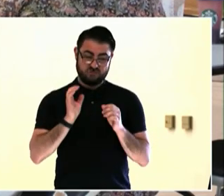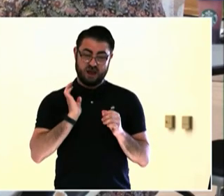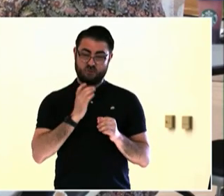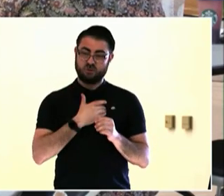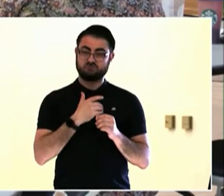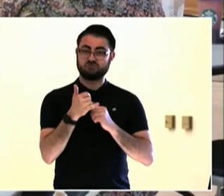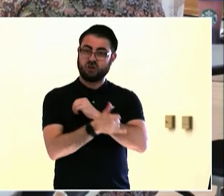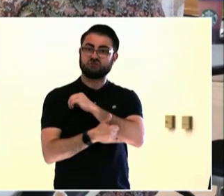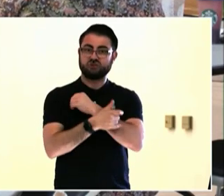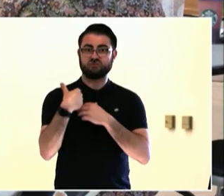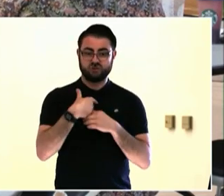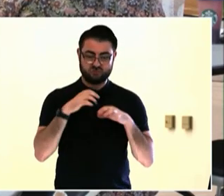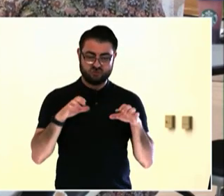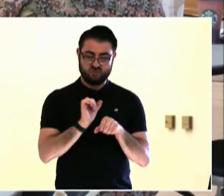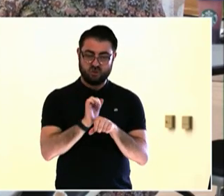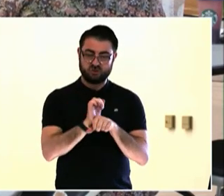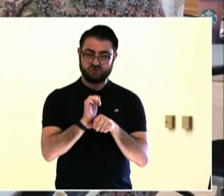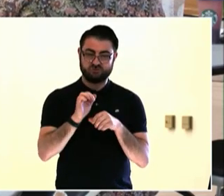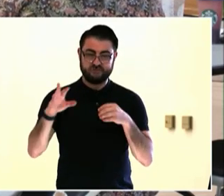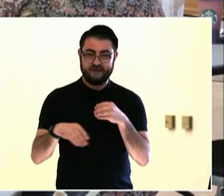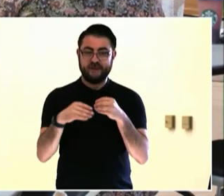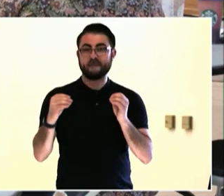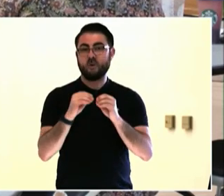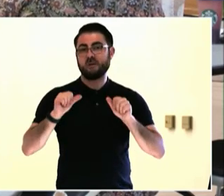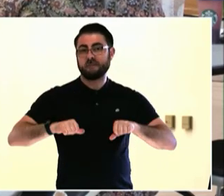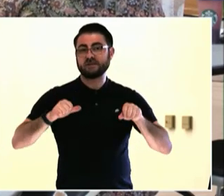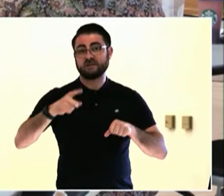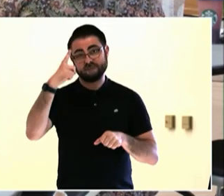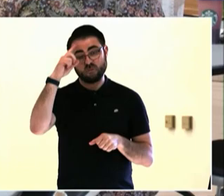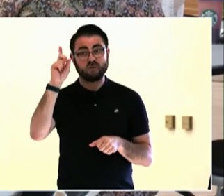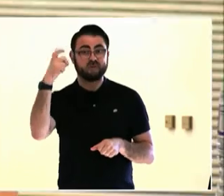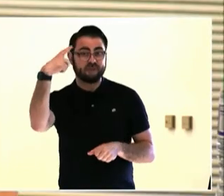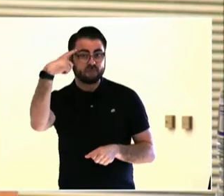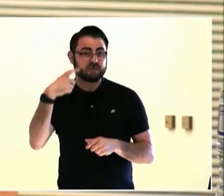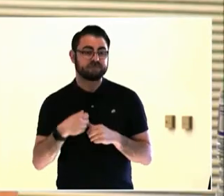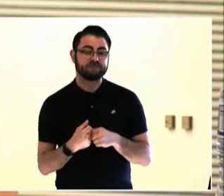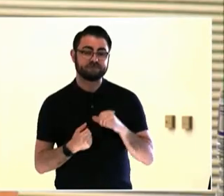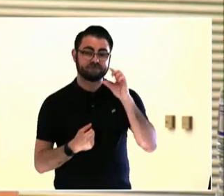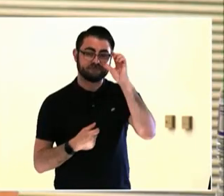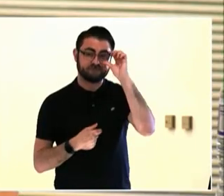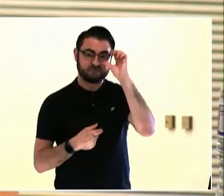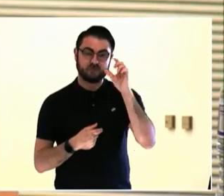capacity to means onerous reporting requirements and there's something to say there.